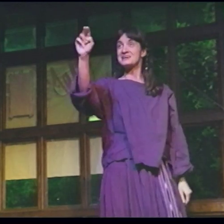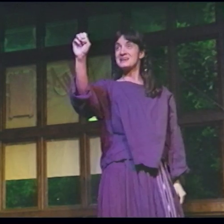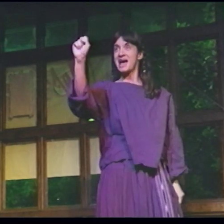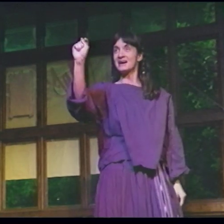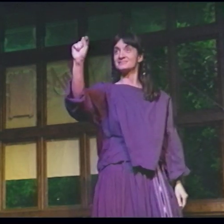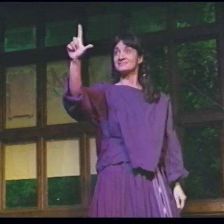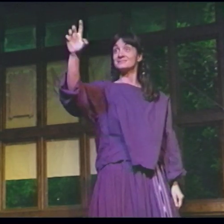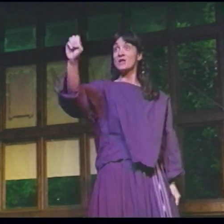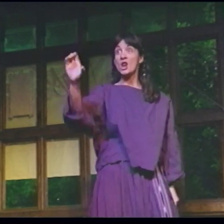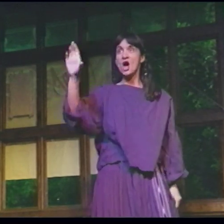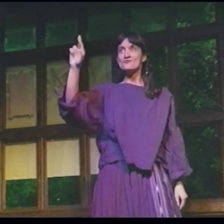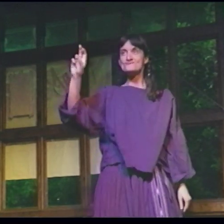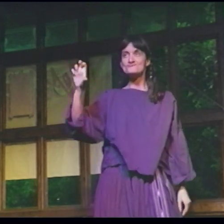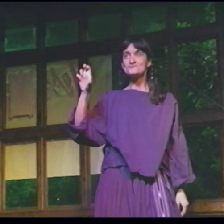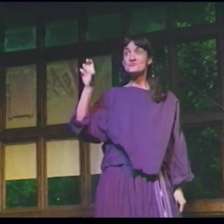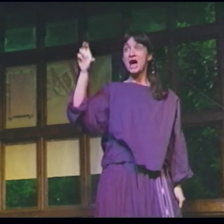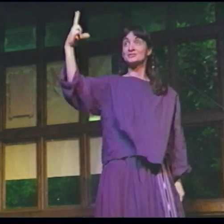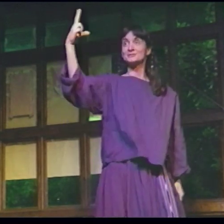Nestle's crunch bar!